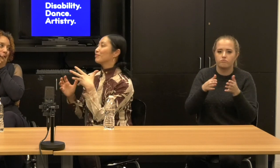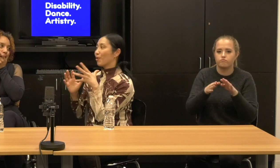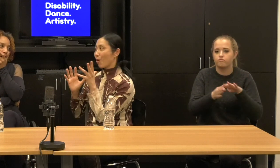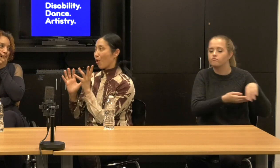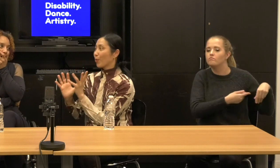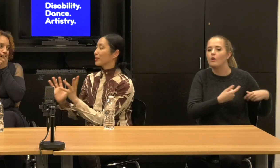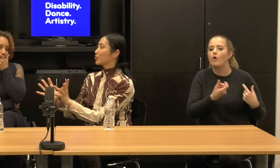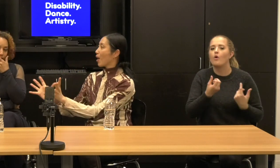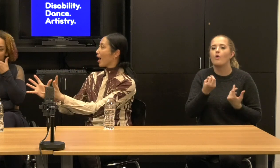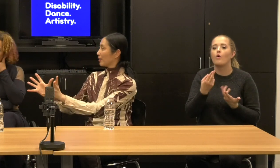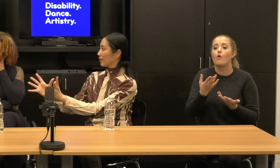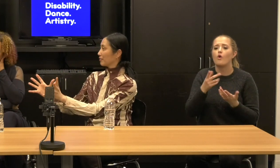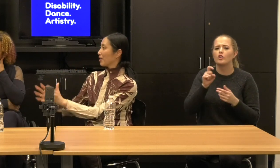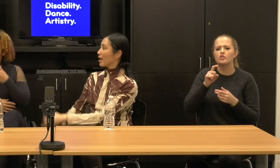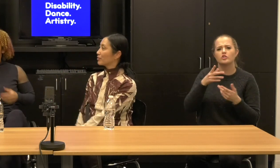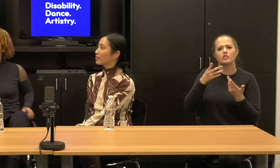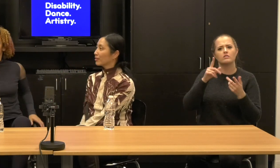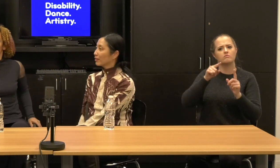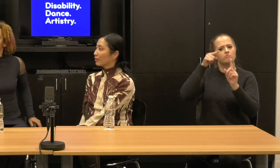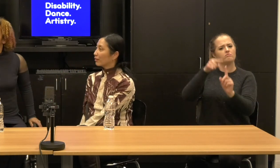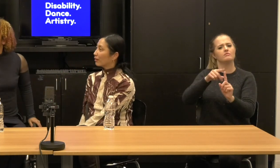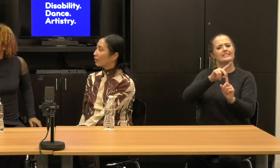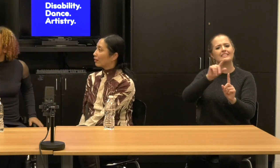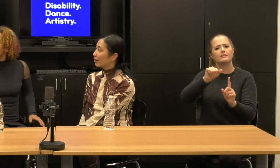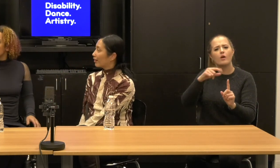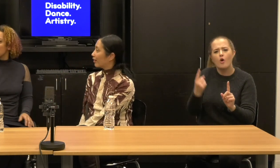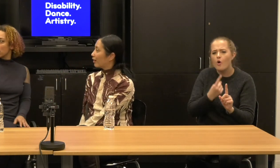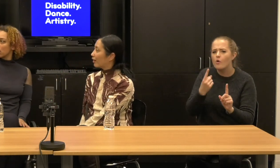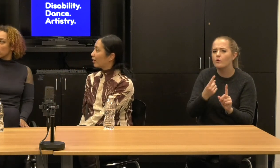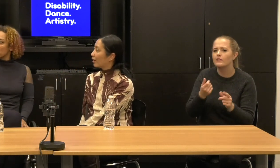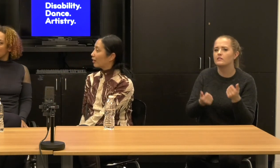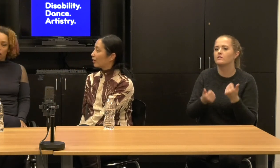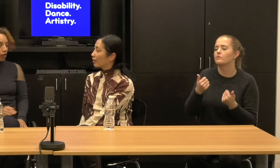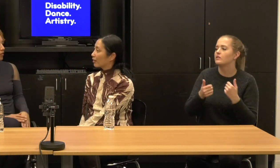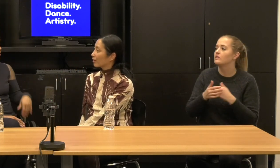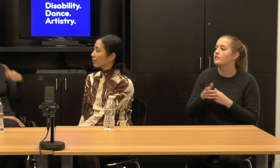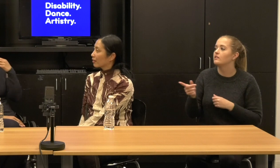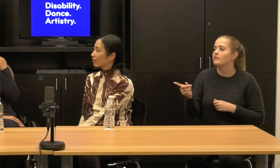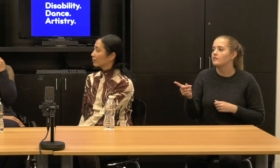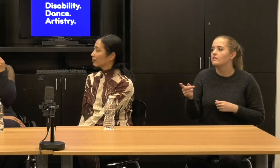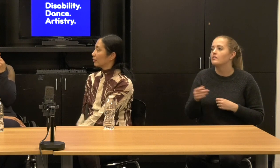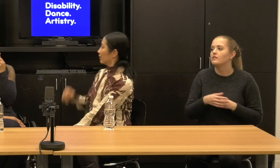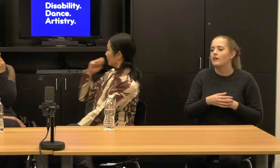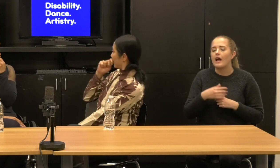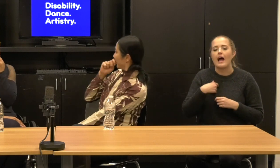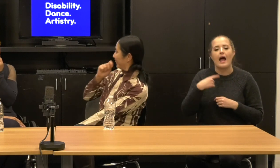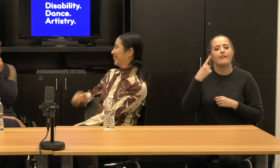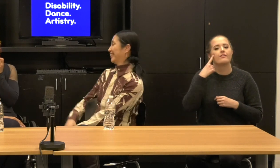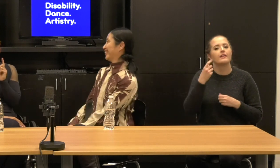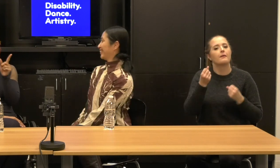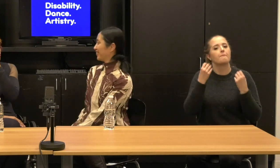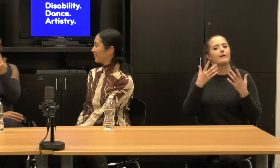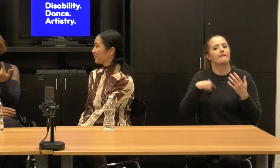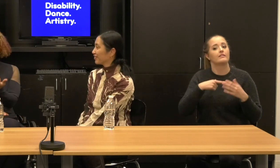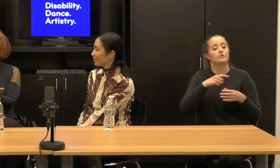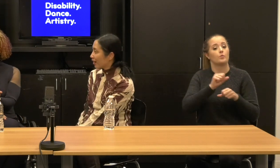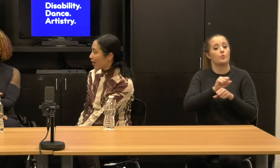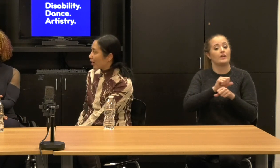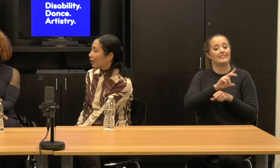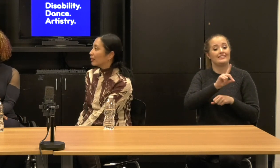Kevin: I think a lot of us are working disability and artists who don't think of disability as small.